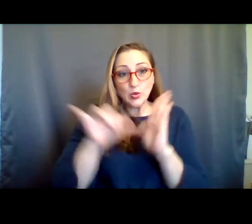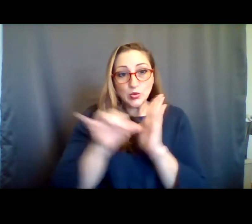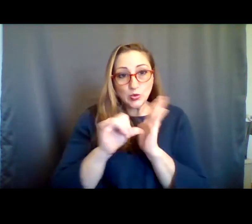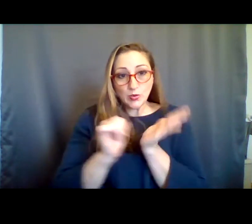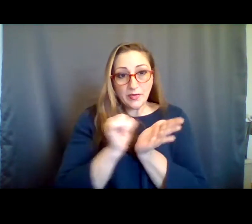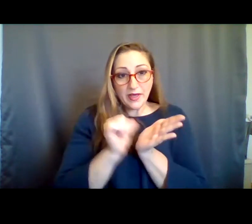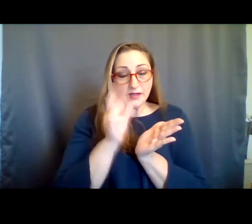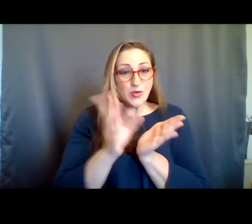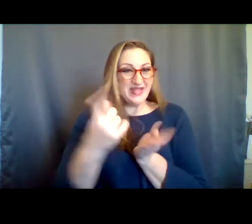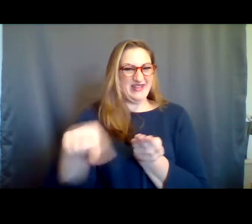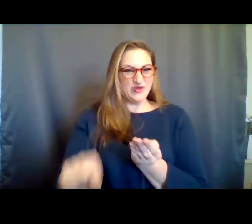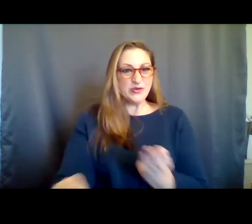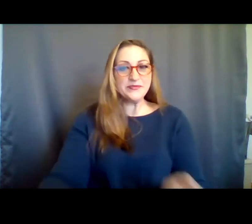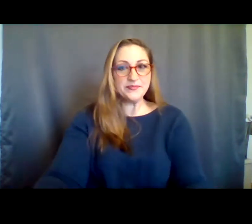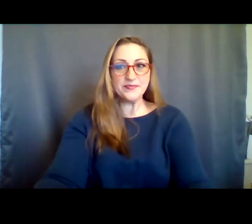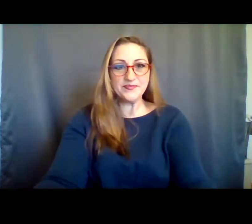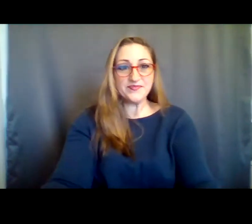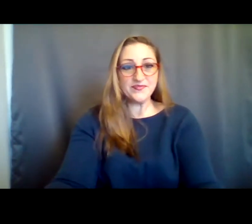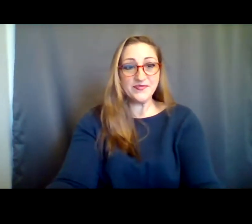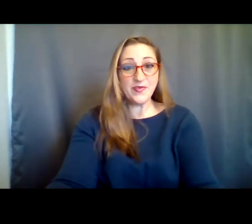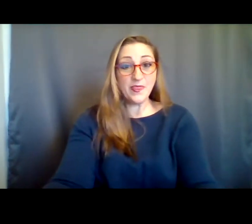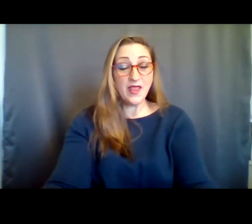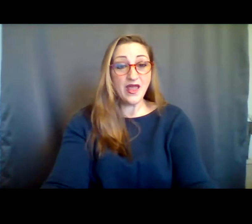Dance/NYC's YouTube page next week for your reference.